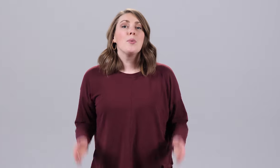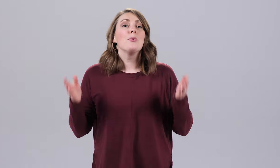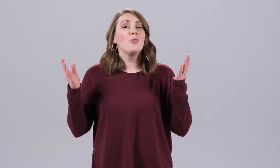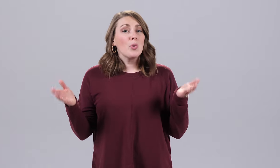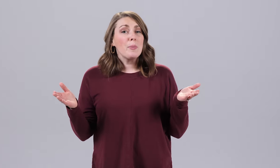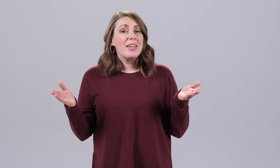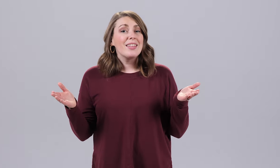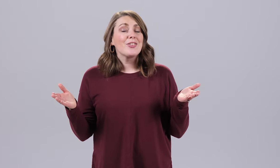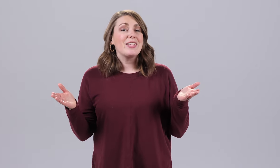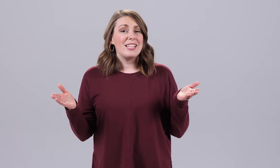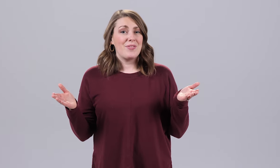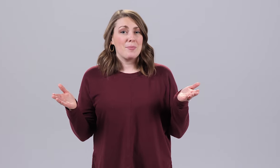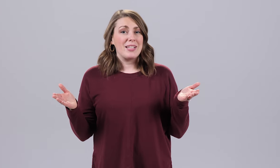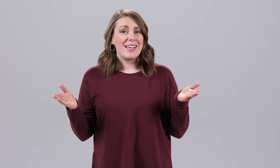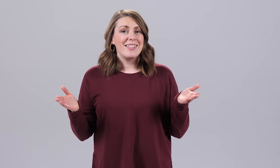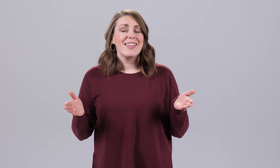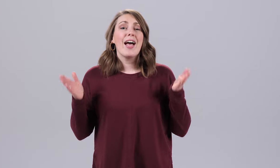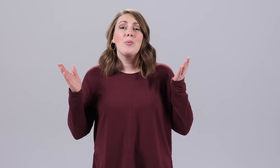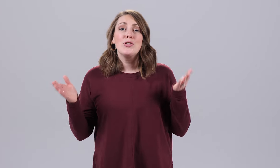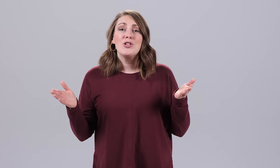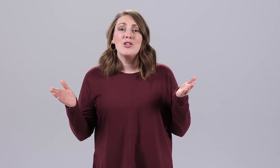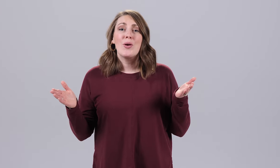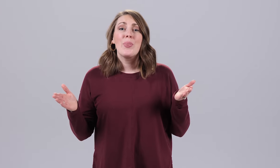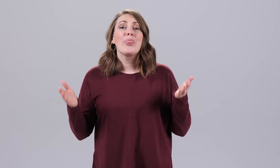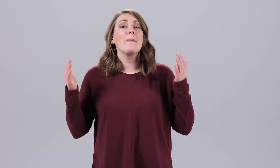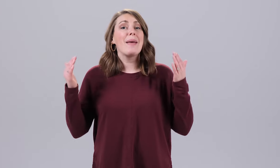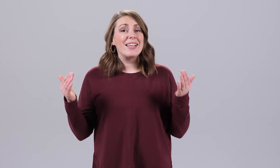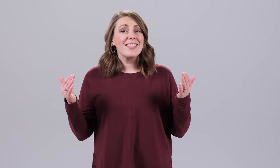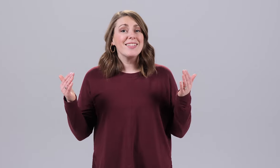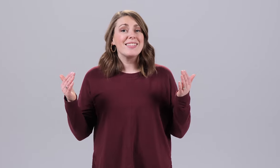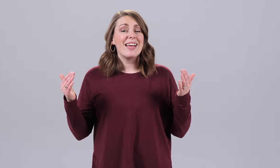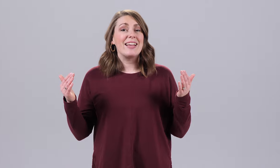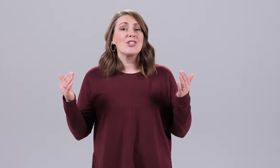Before we begin learning these family signs I want you to note that masculine signs are